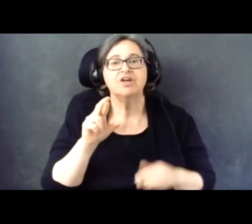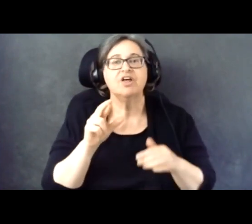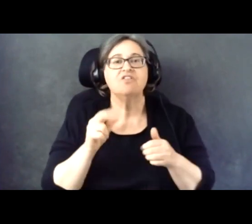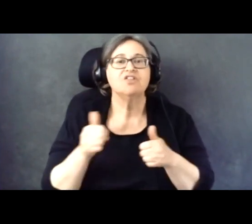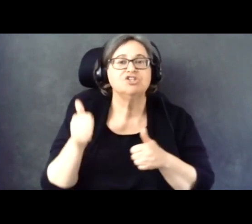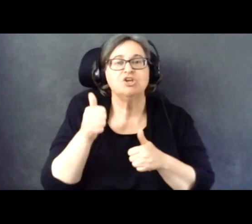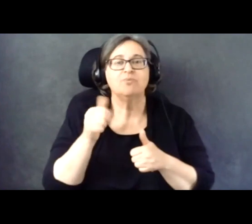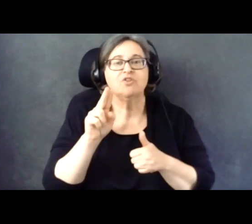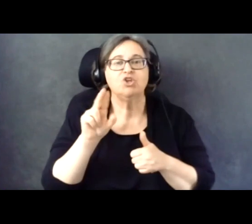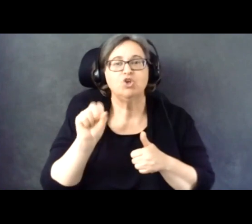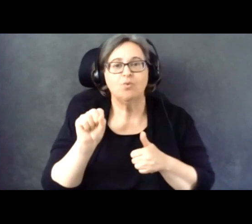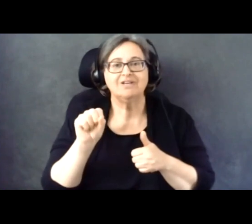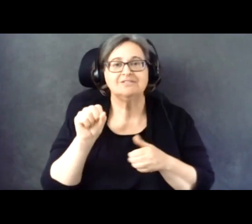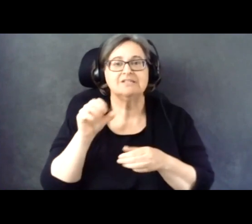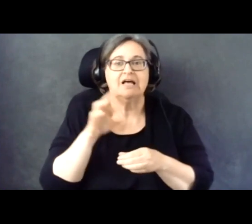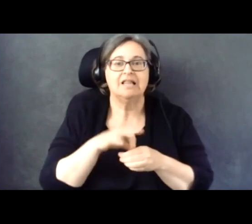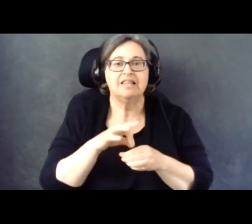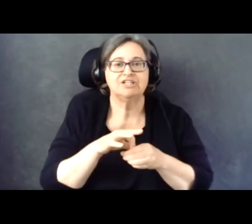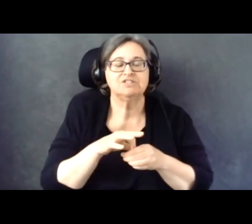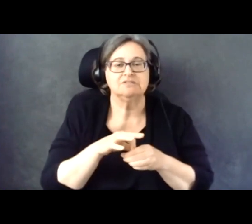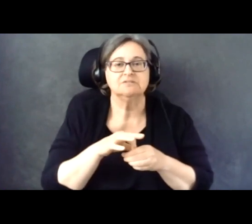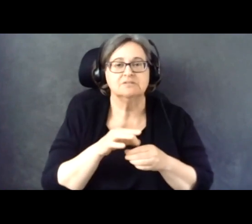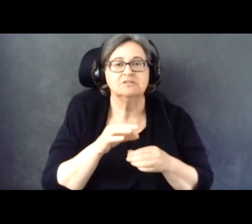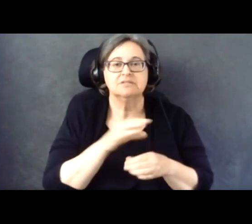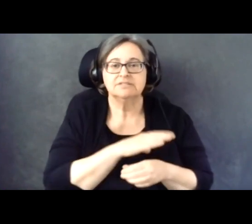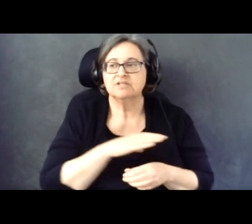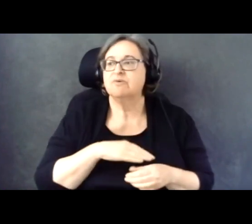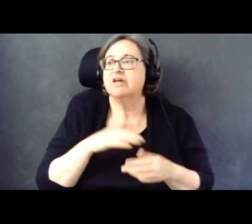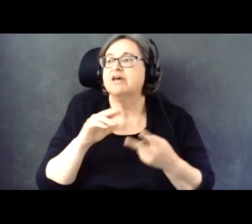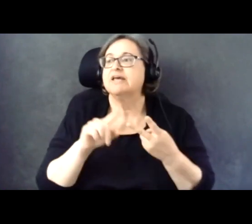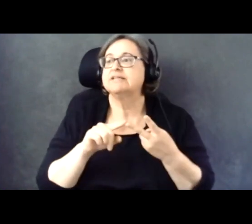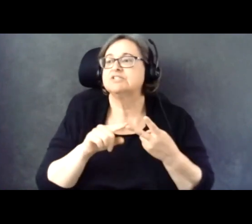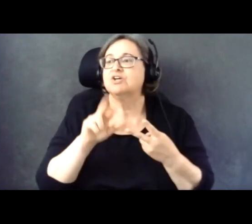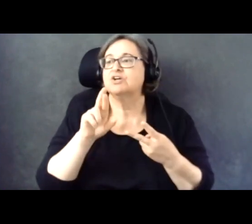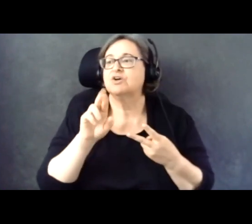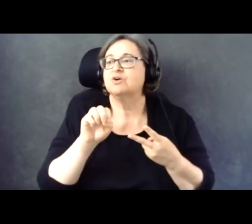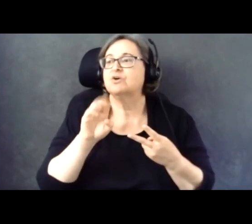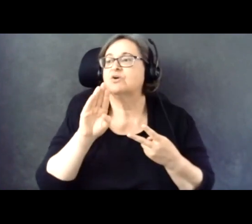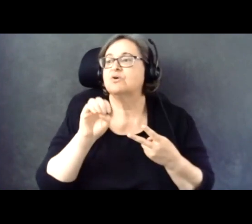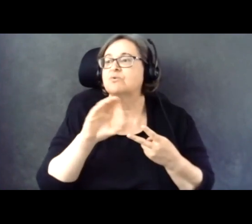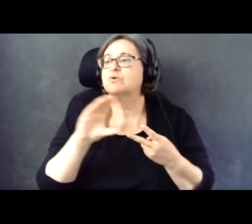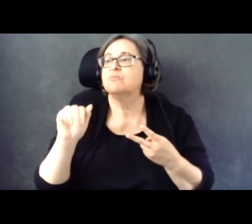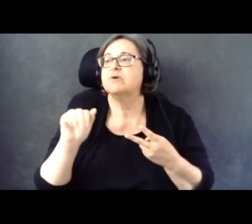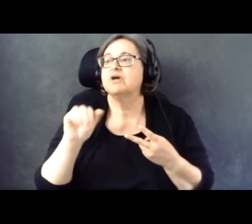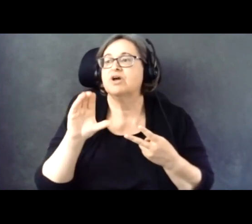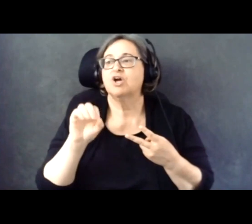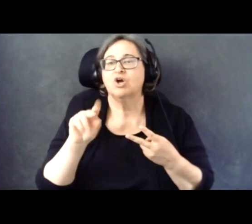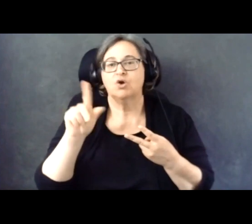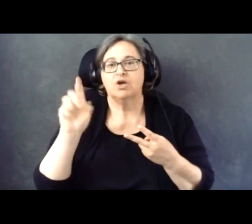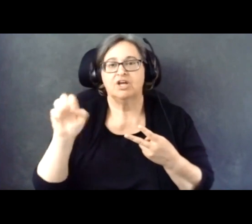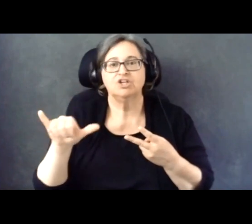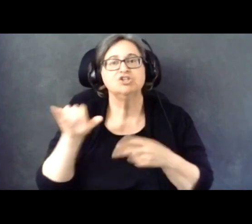And the second will be from Rebecca Cokley, who has worked in the President's office if the Ford Foundation.